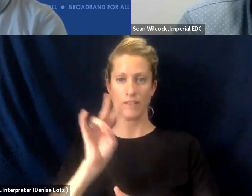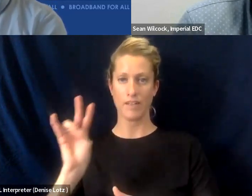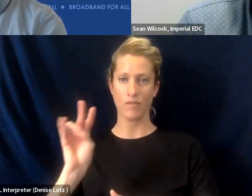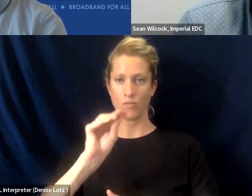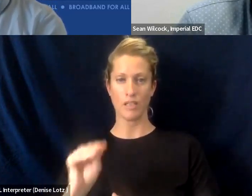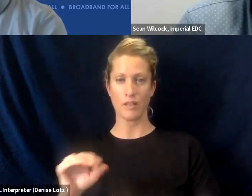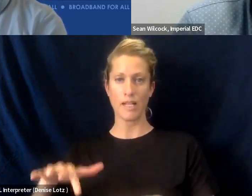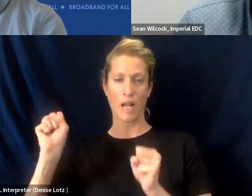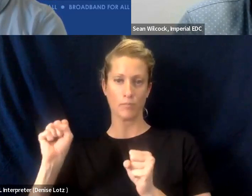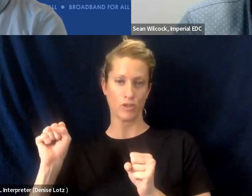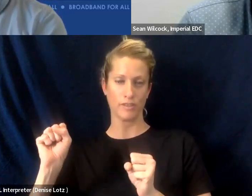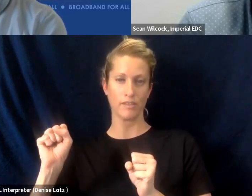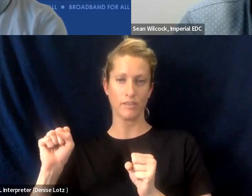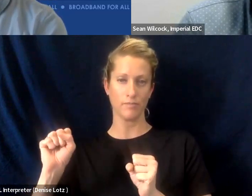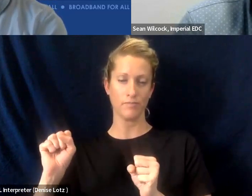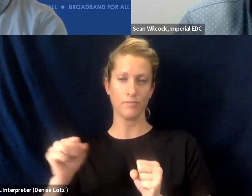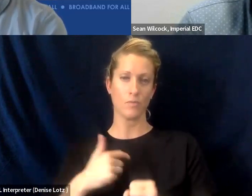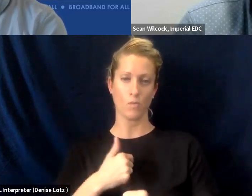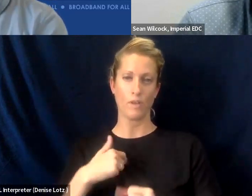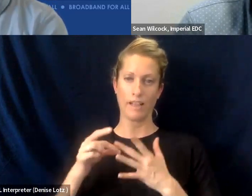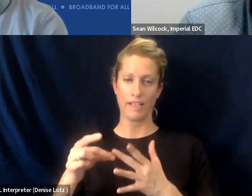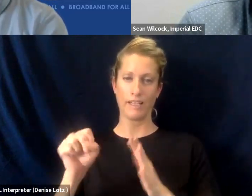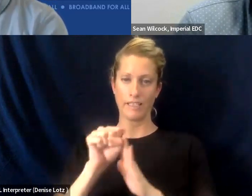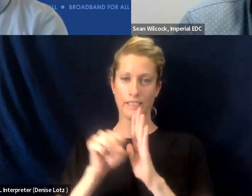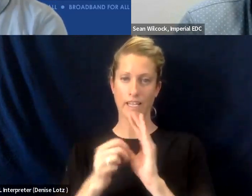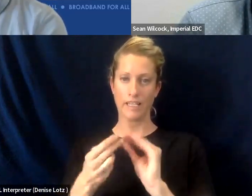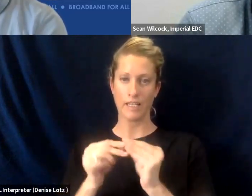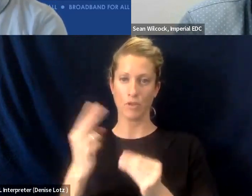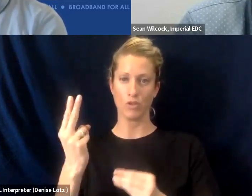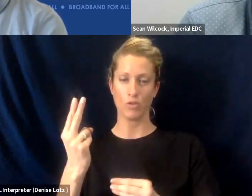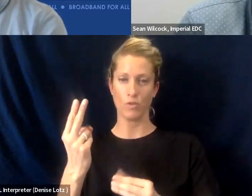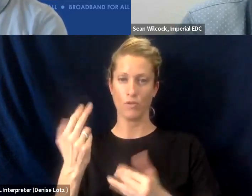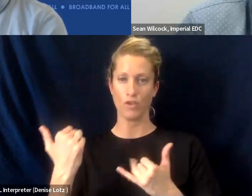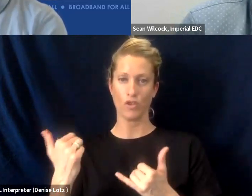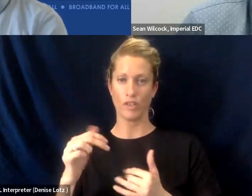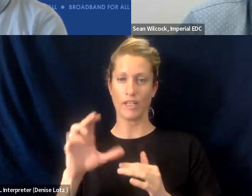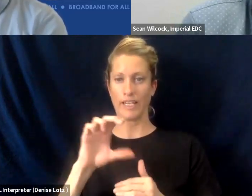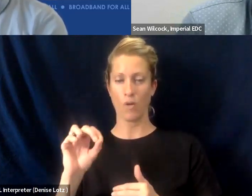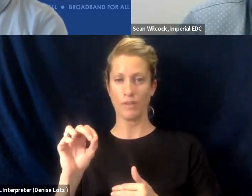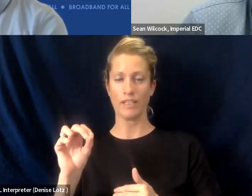No we leave the state, and number 2 is current county, with 54% adoption.